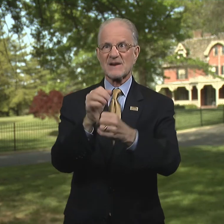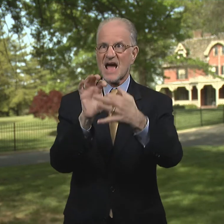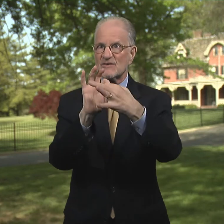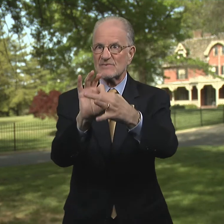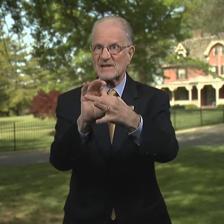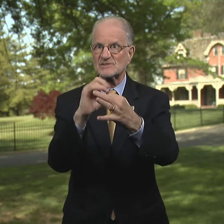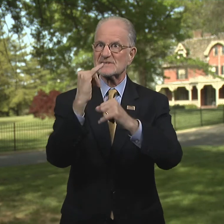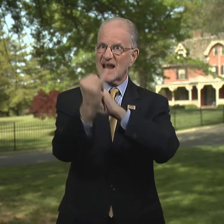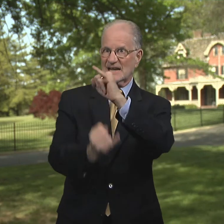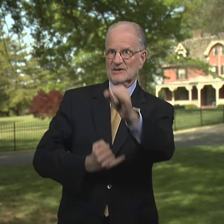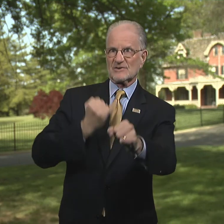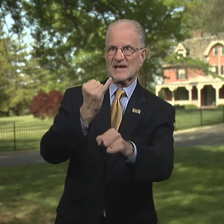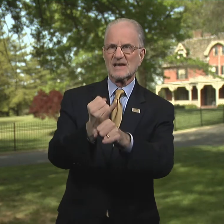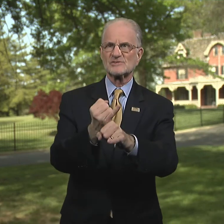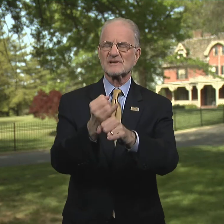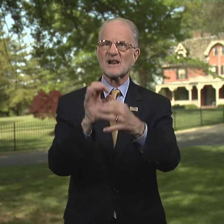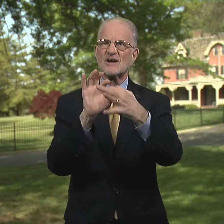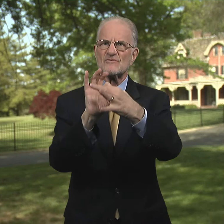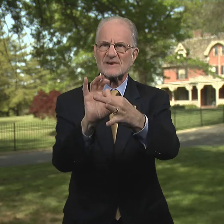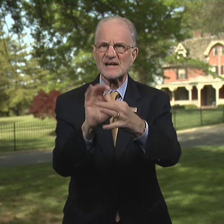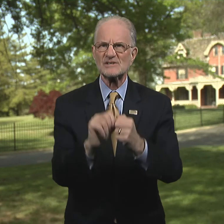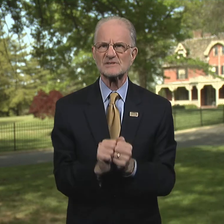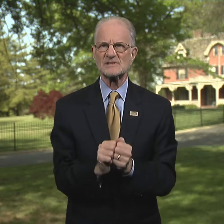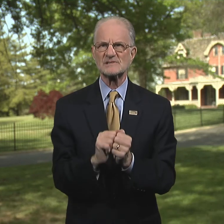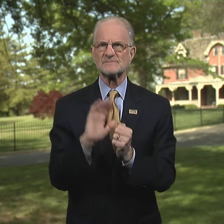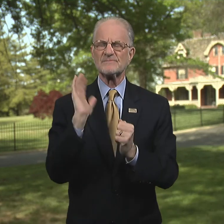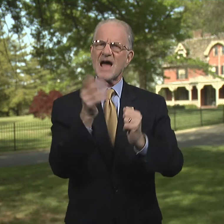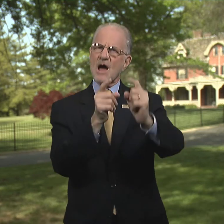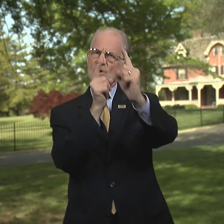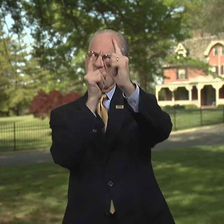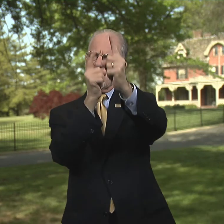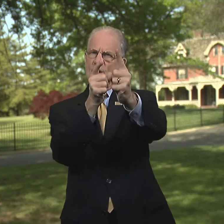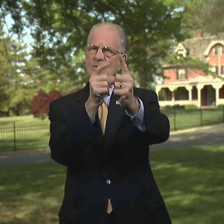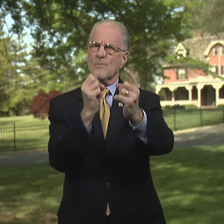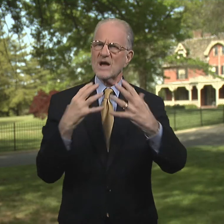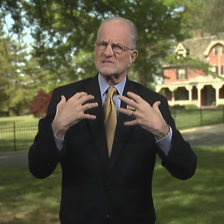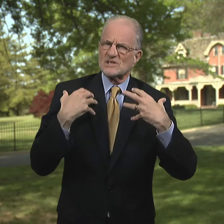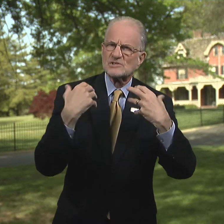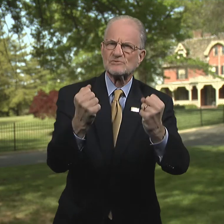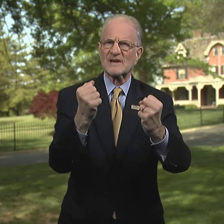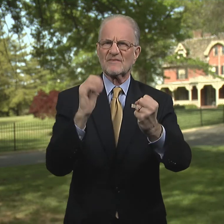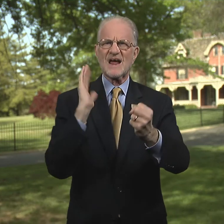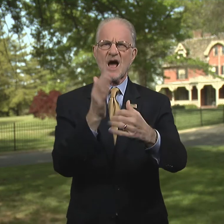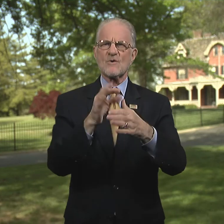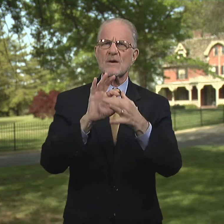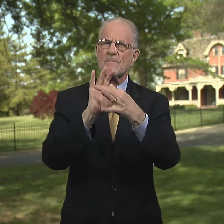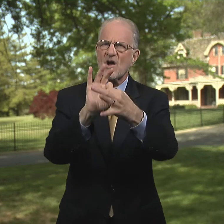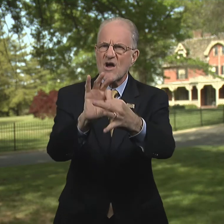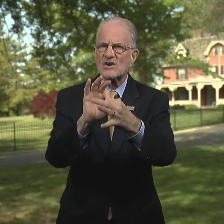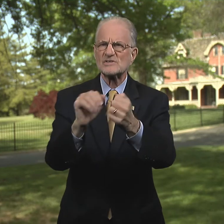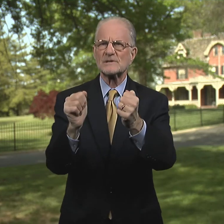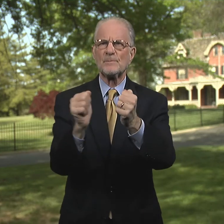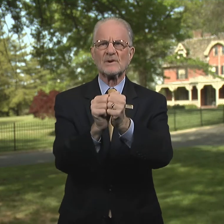and Alumni Relations and International Relations. Our goal was to strengthen our partnerships in the region